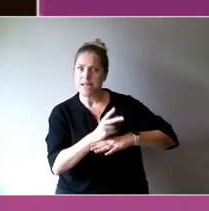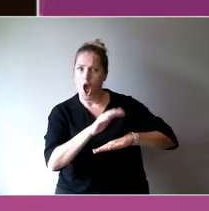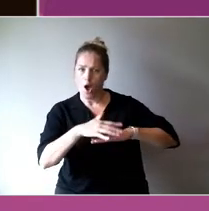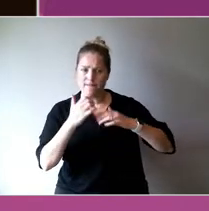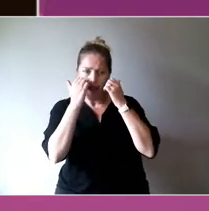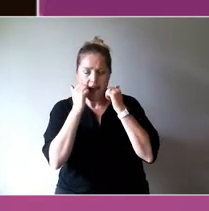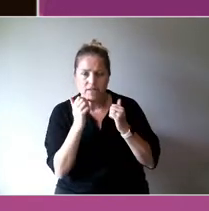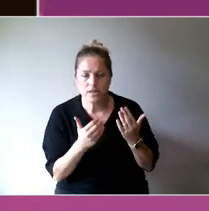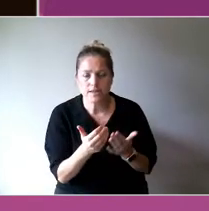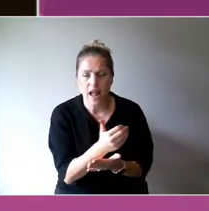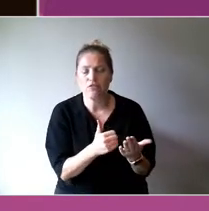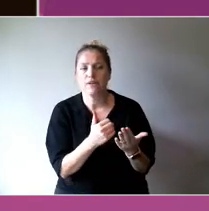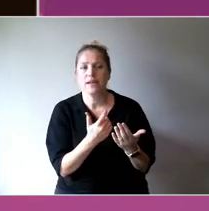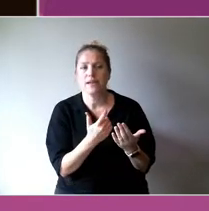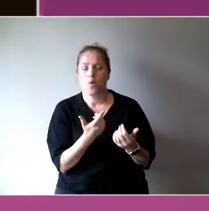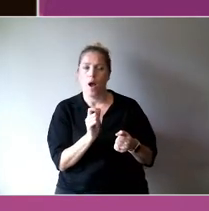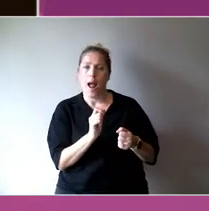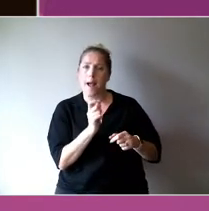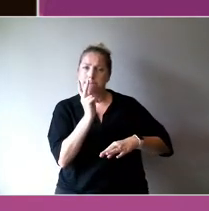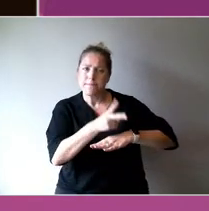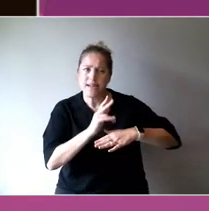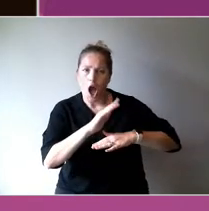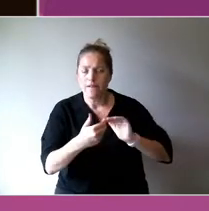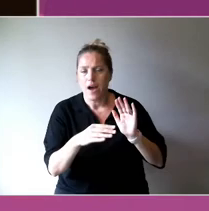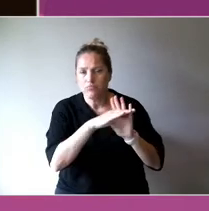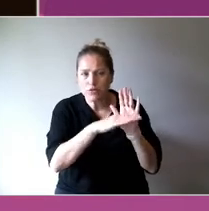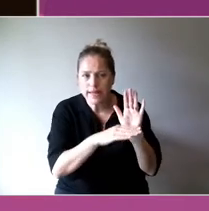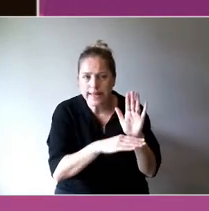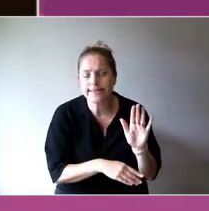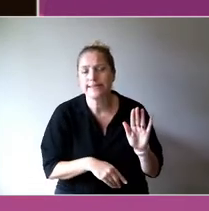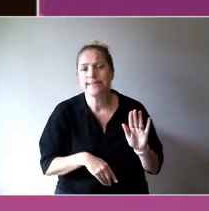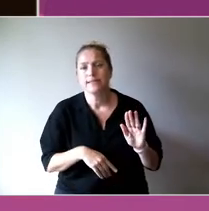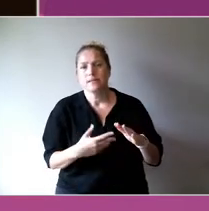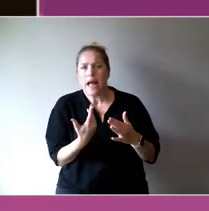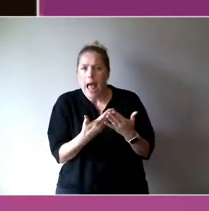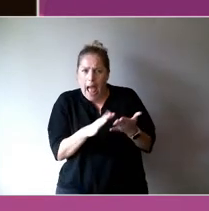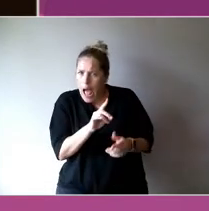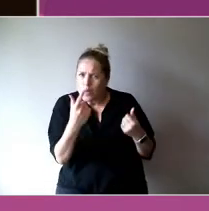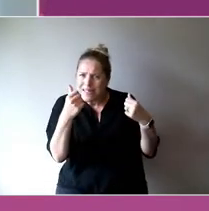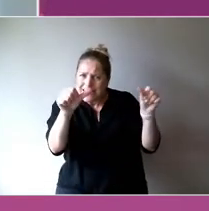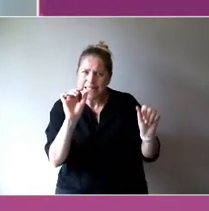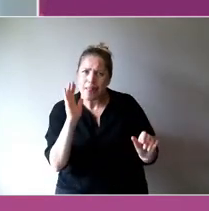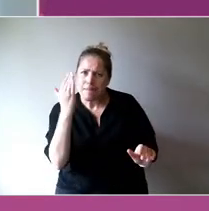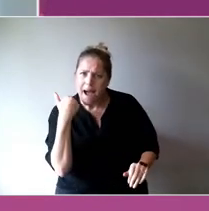get access to the resources you most definitely need.